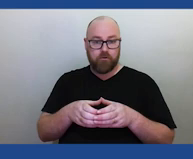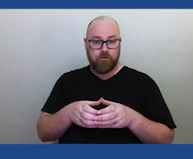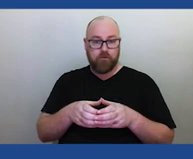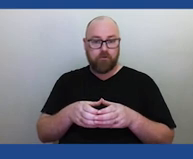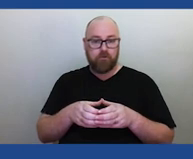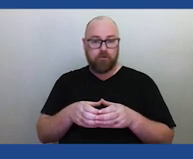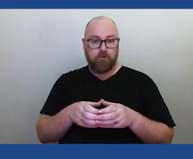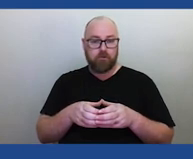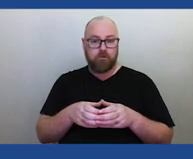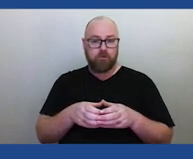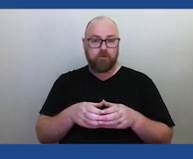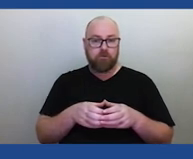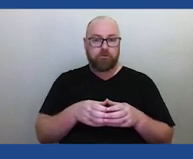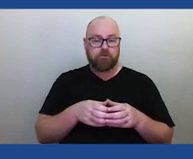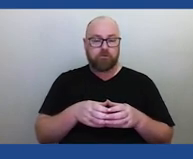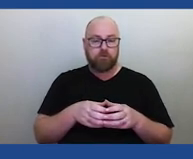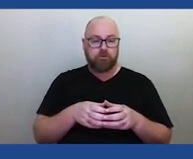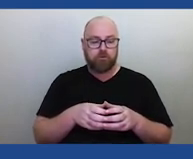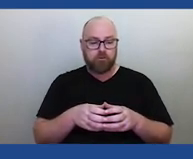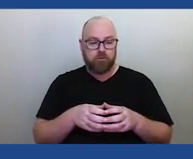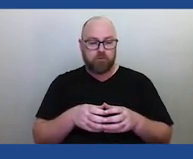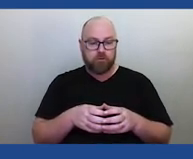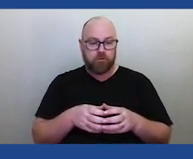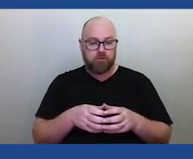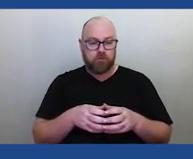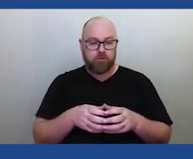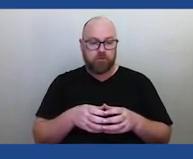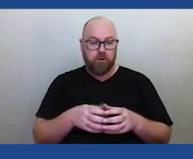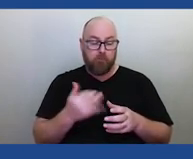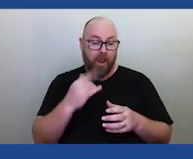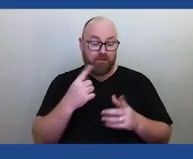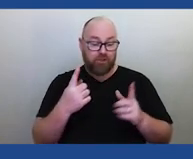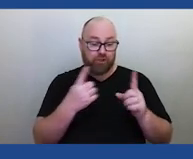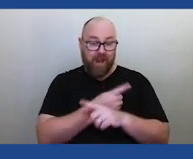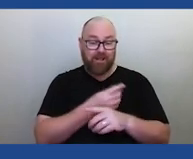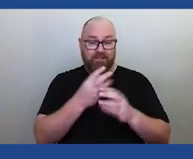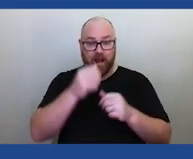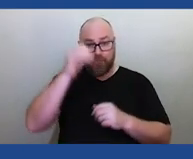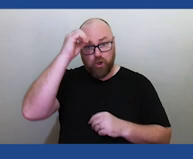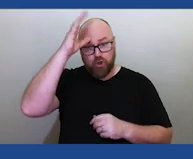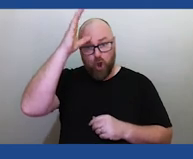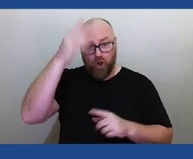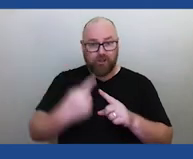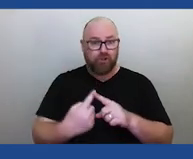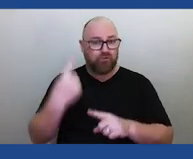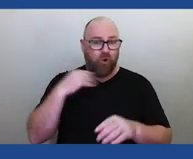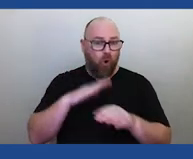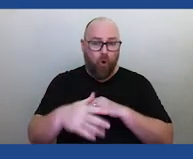And now that's that's really changing. You know, the the idea that some of these knowledges can go back in time over 10,000 years.